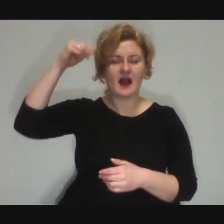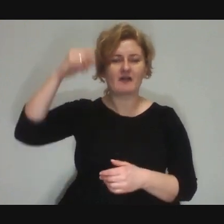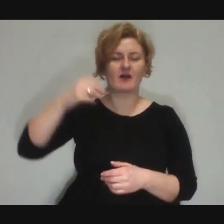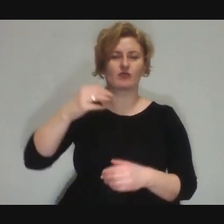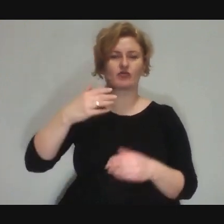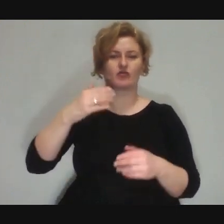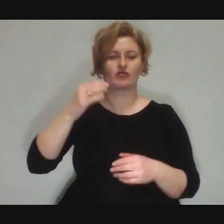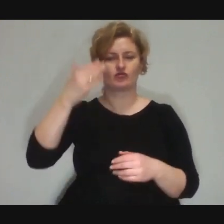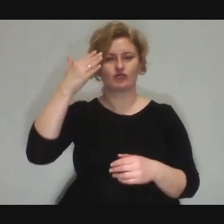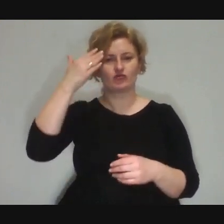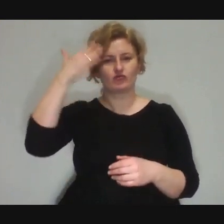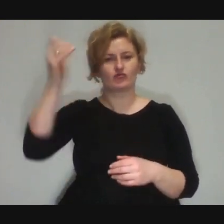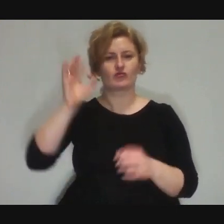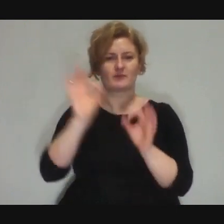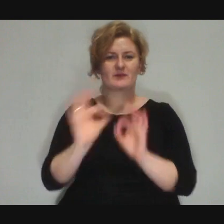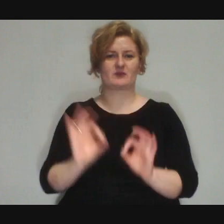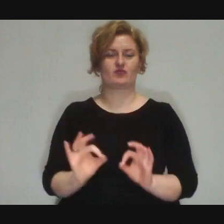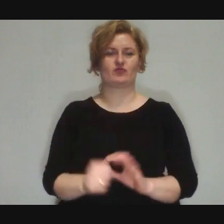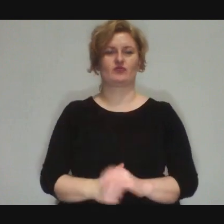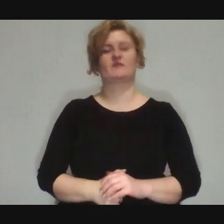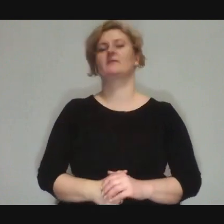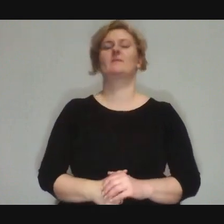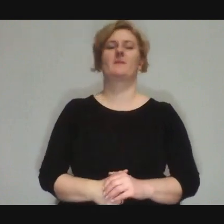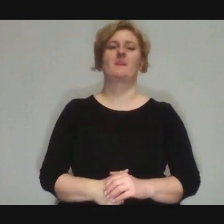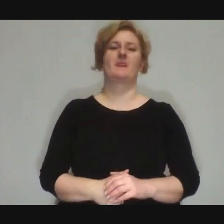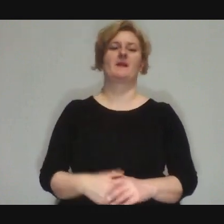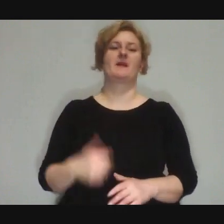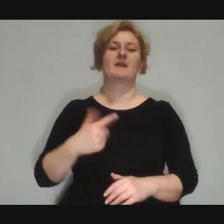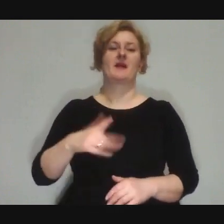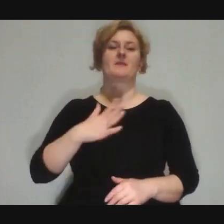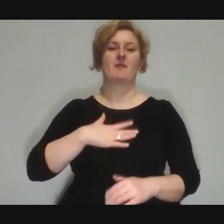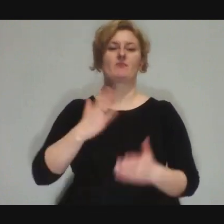And ours, for example, when we have a crowd already gathered,